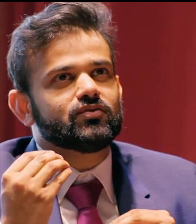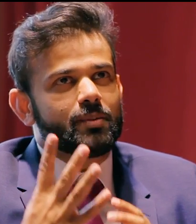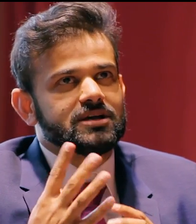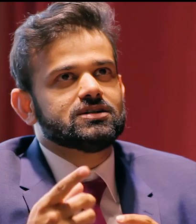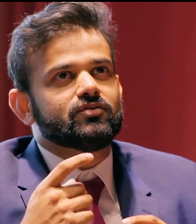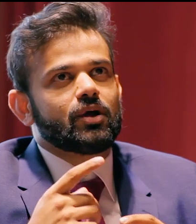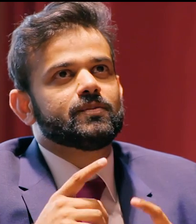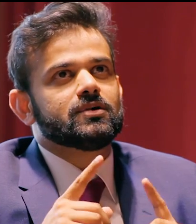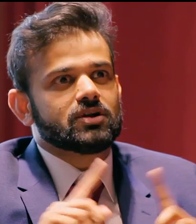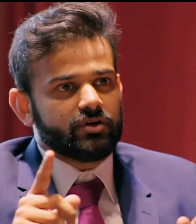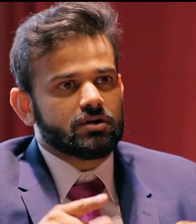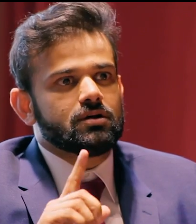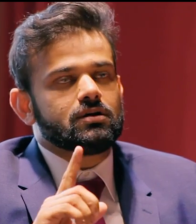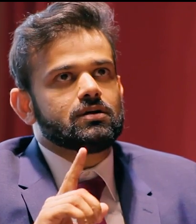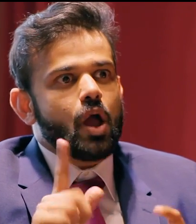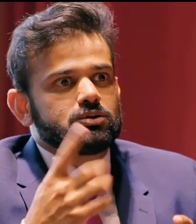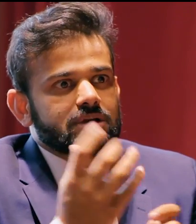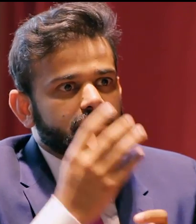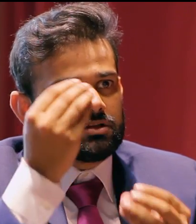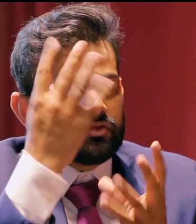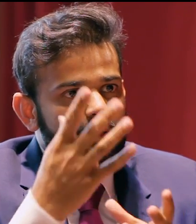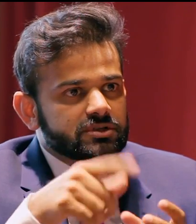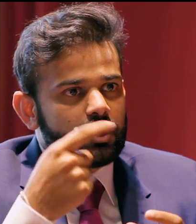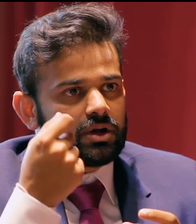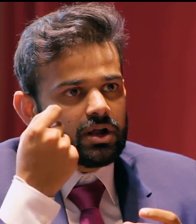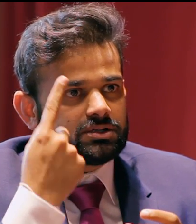Right. So the information from the study,